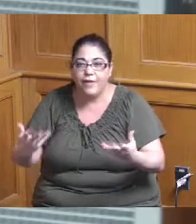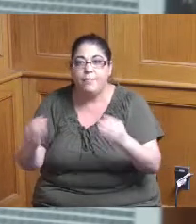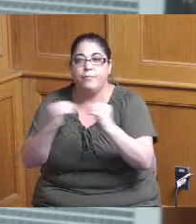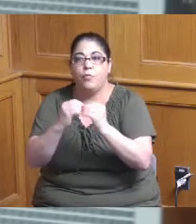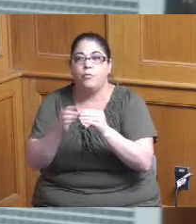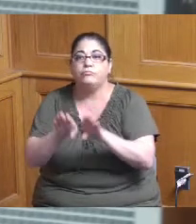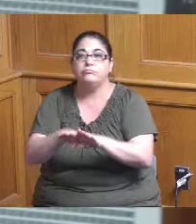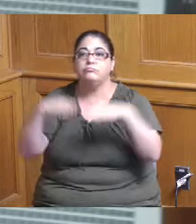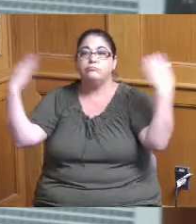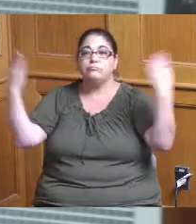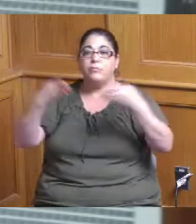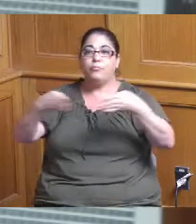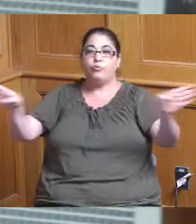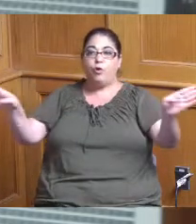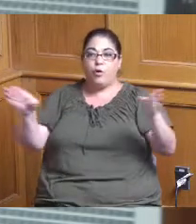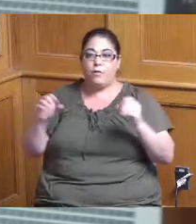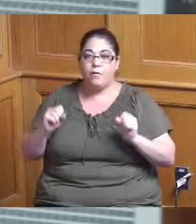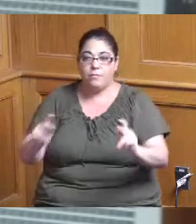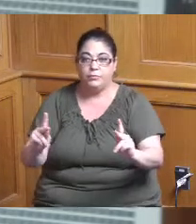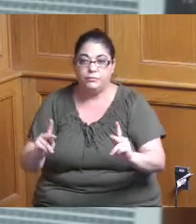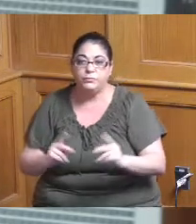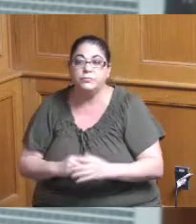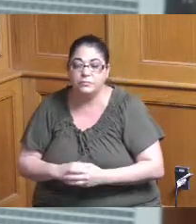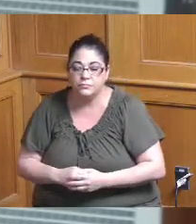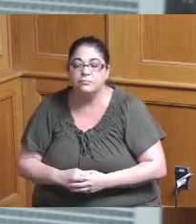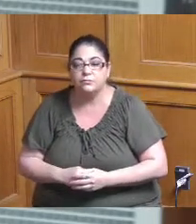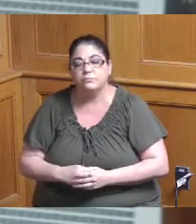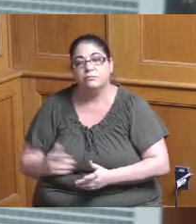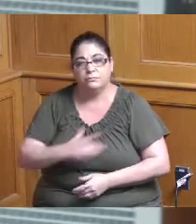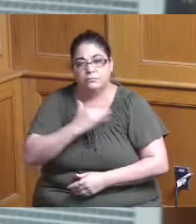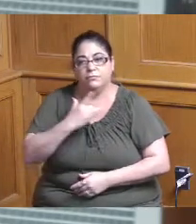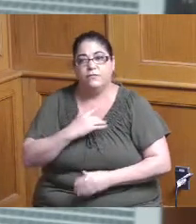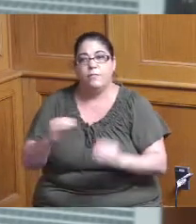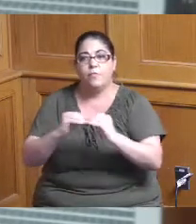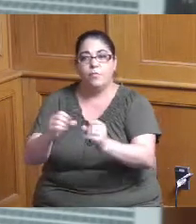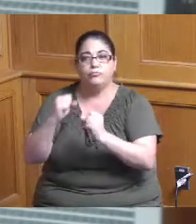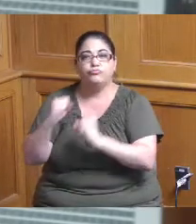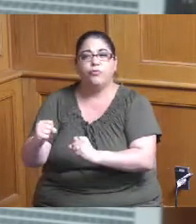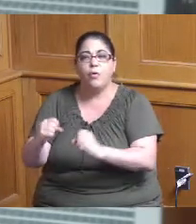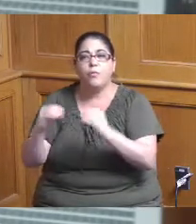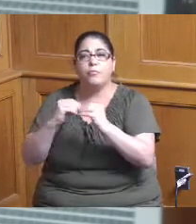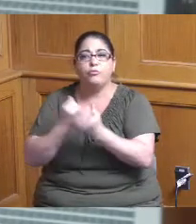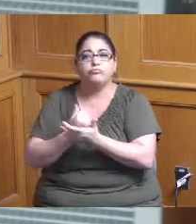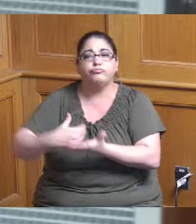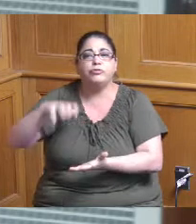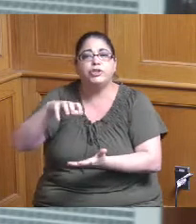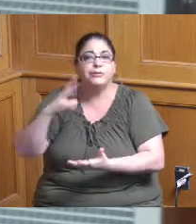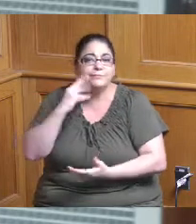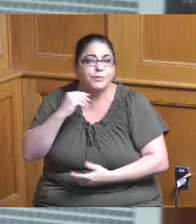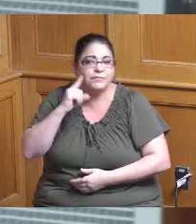and I think that you know that's going to make the program a little richer and also then I included